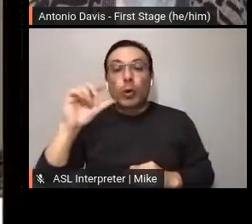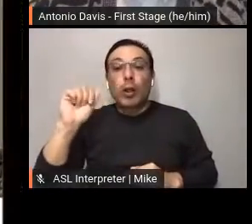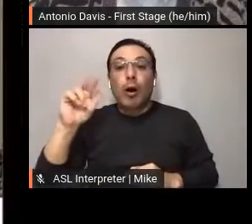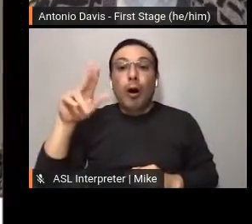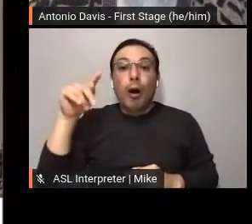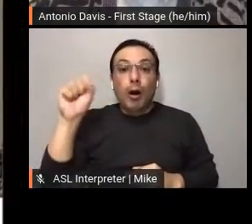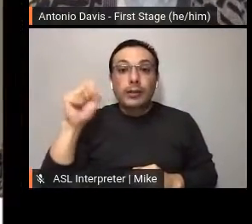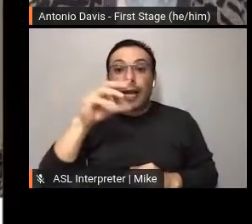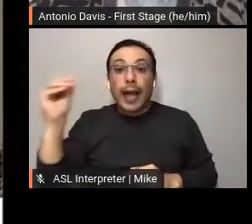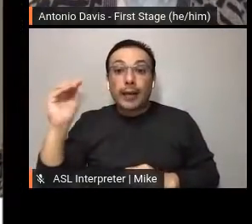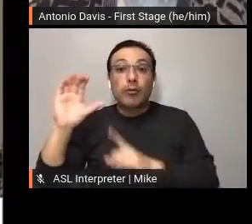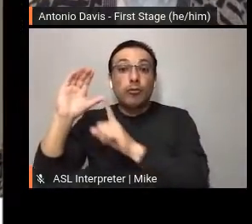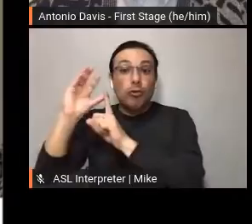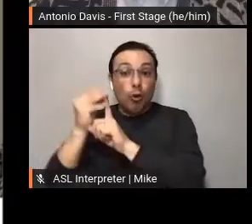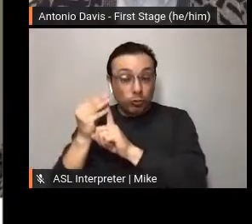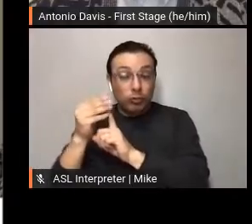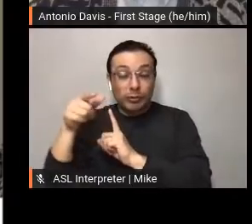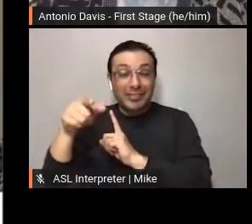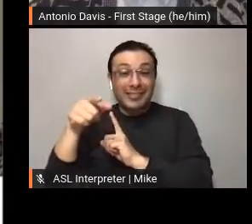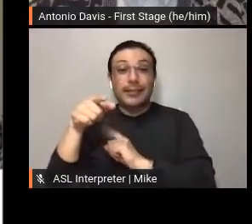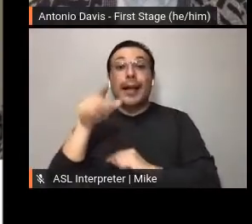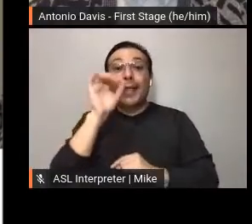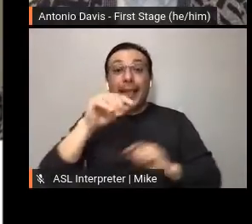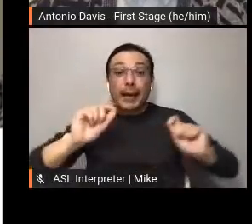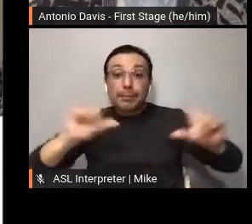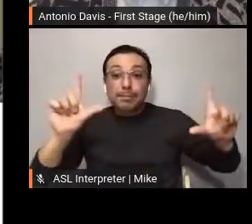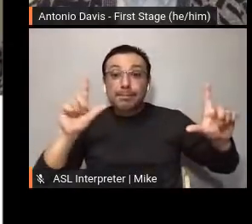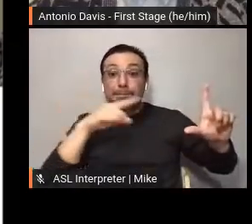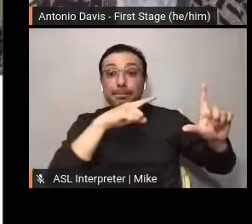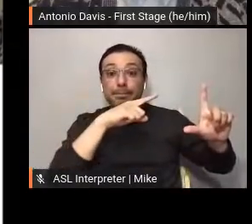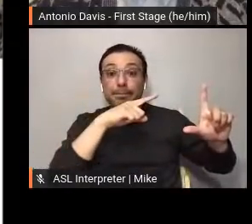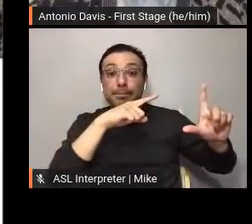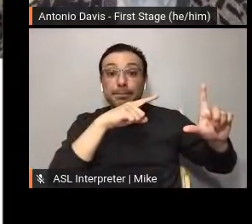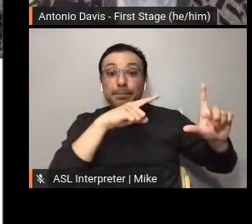referral-based collaboration bringing ten First Stage plays to its